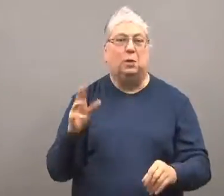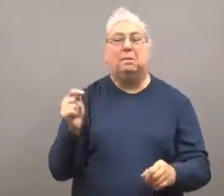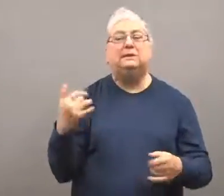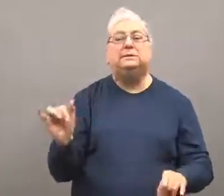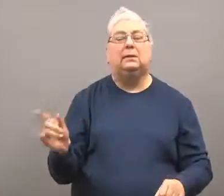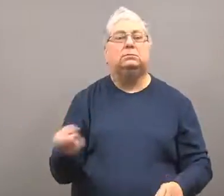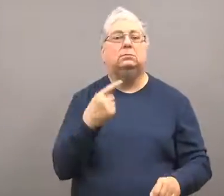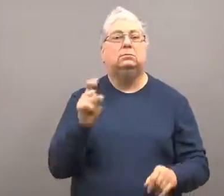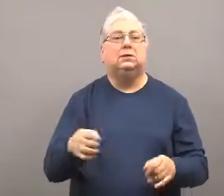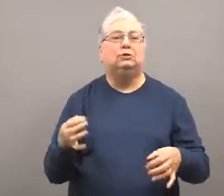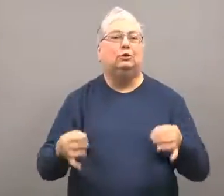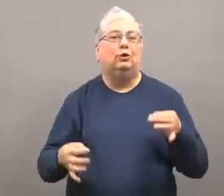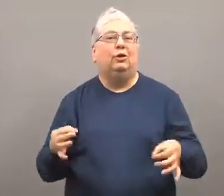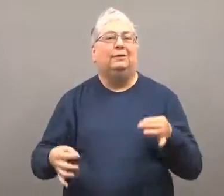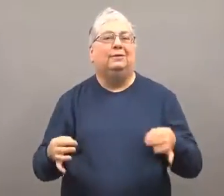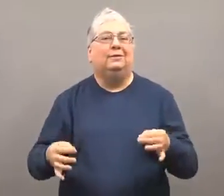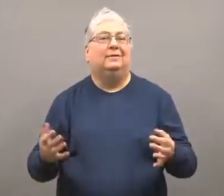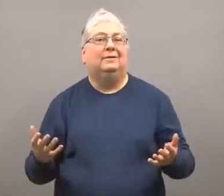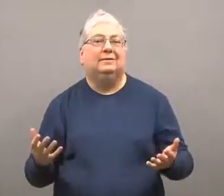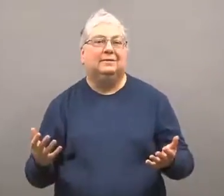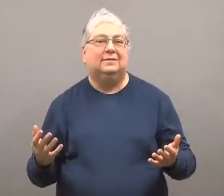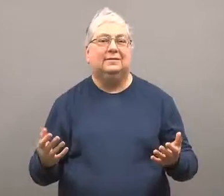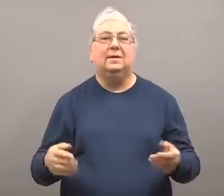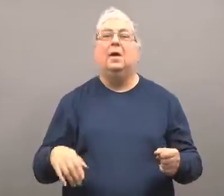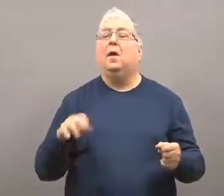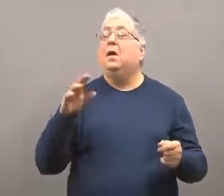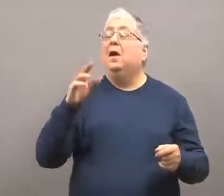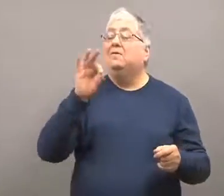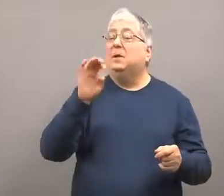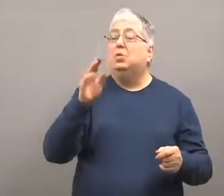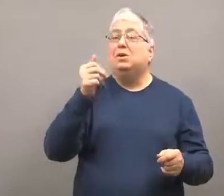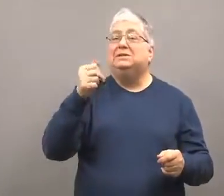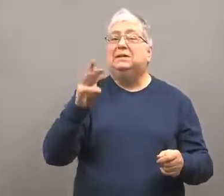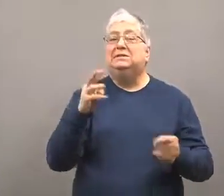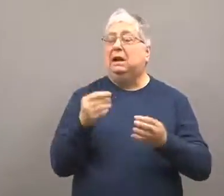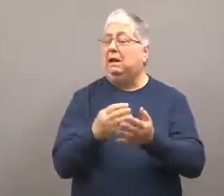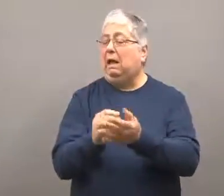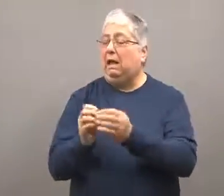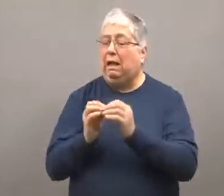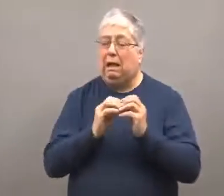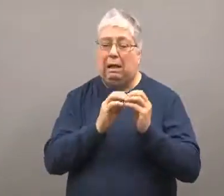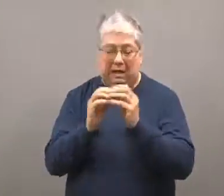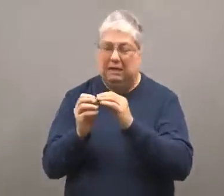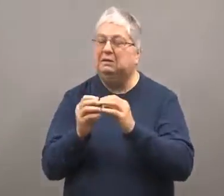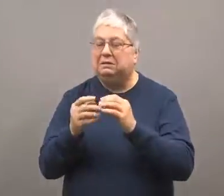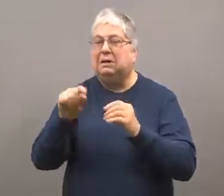but charges against them still stood.